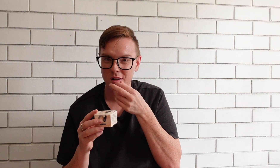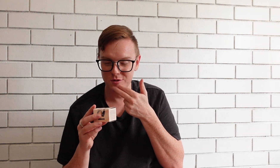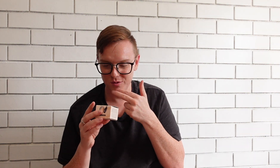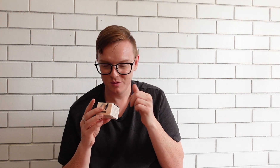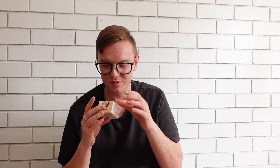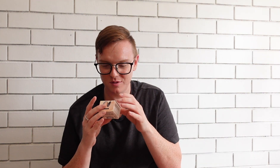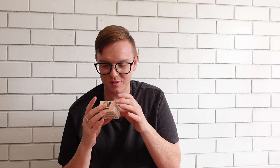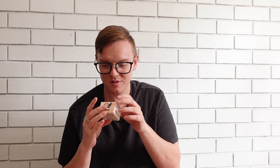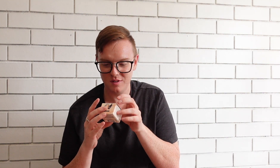It's small and cute.